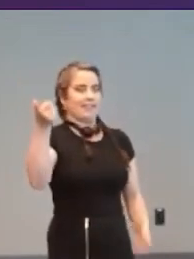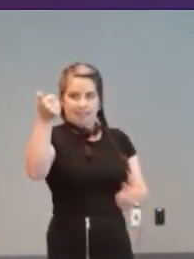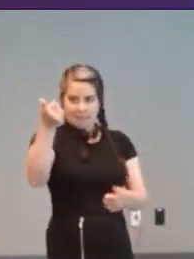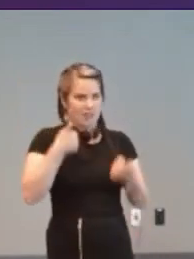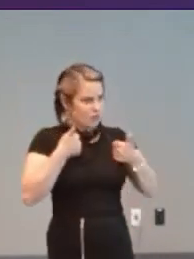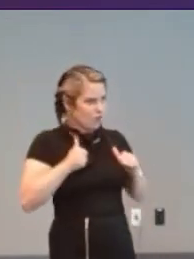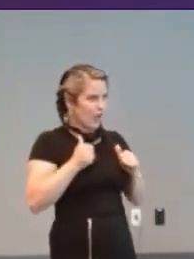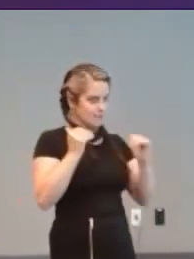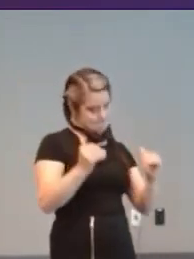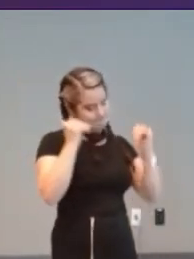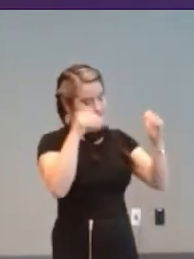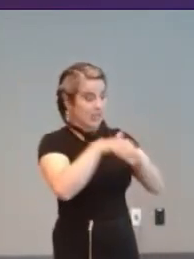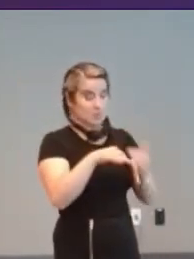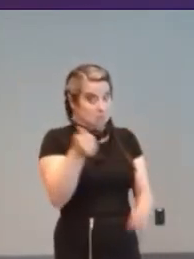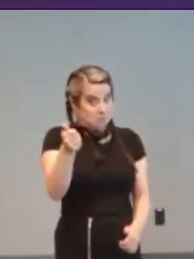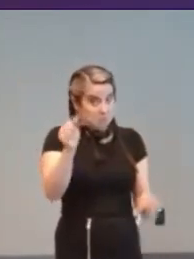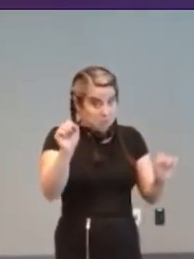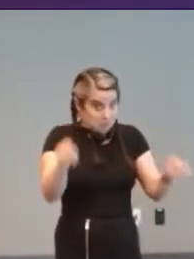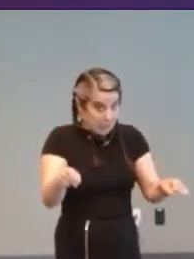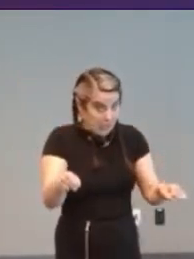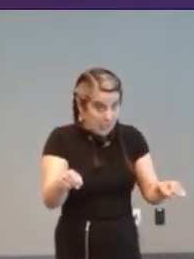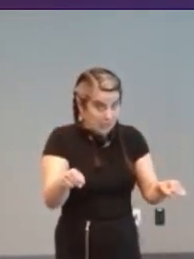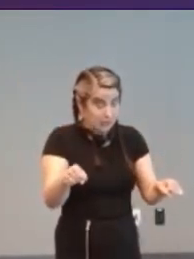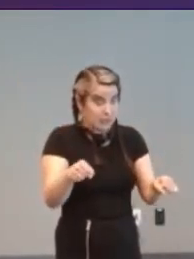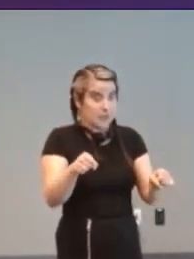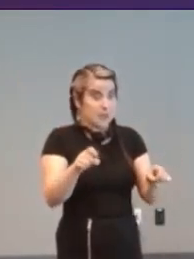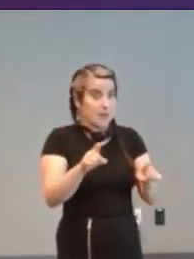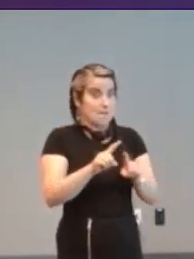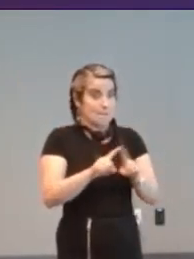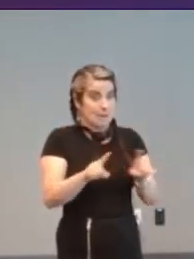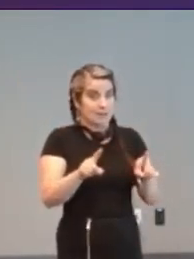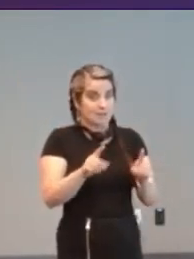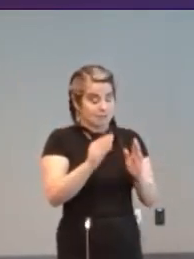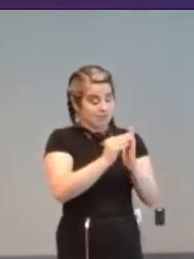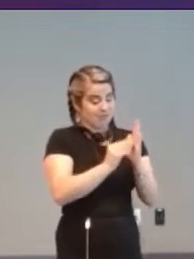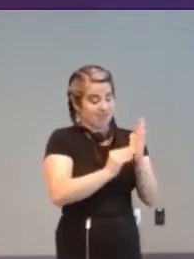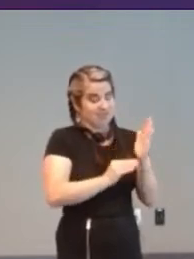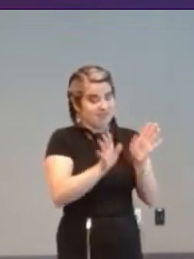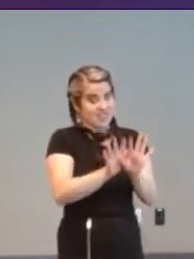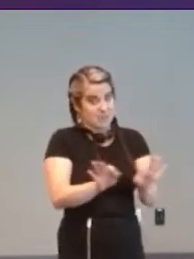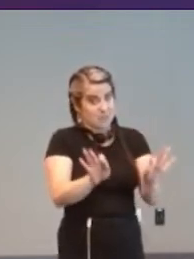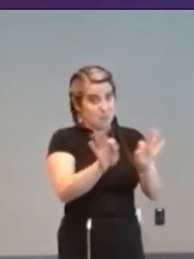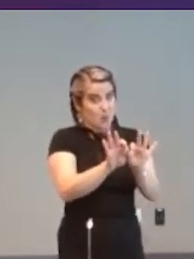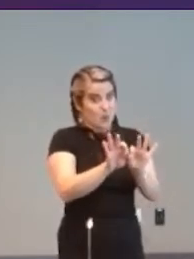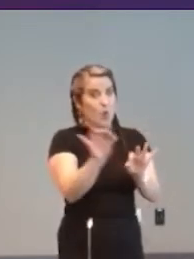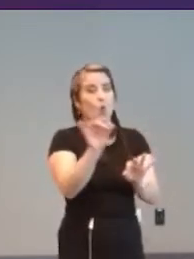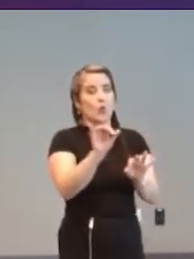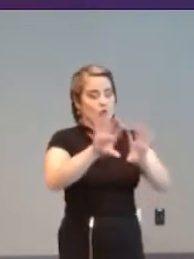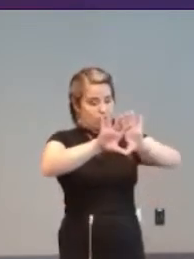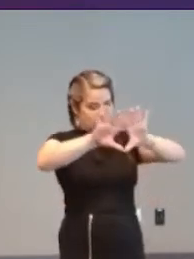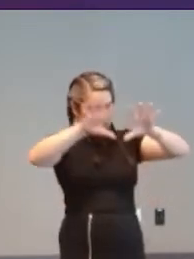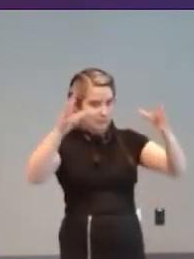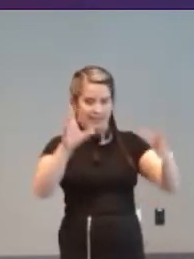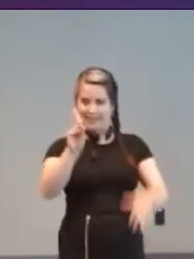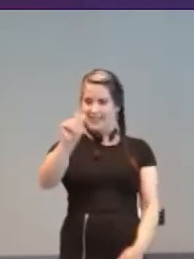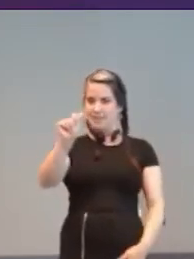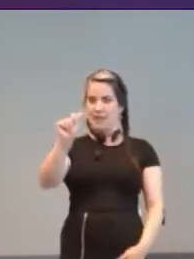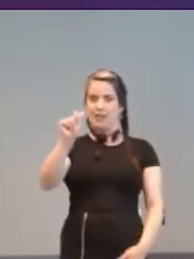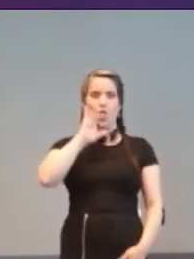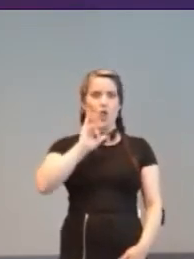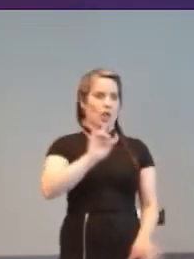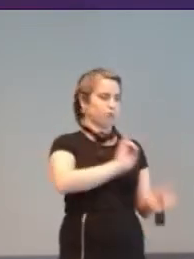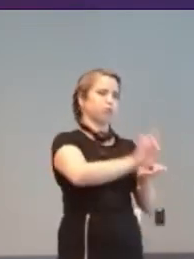a brilliant job but I do think it's it's important and also the umbrella of disability is huge so it